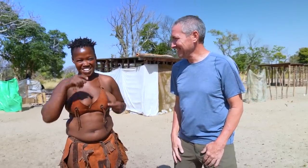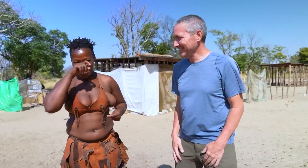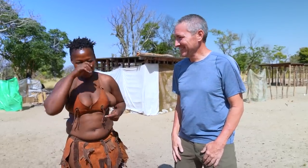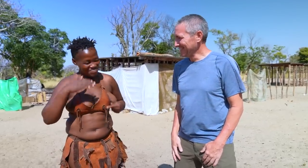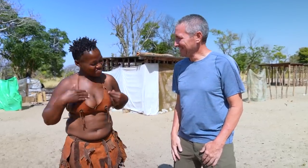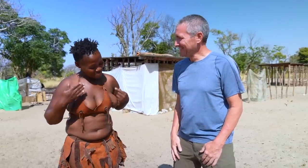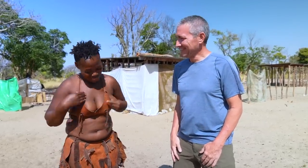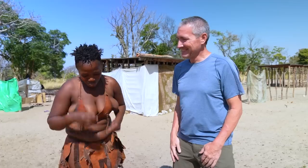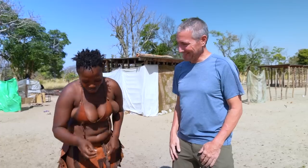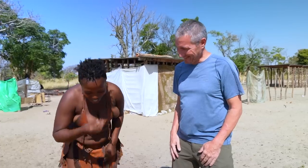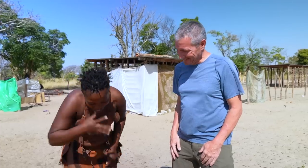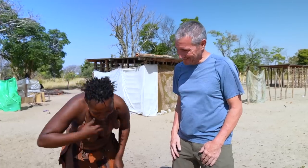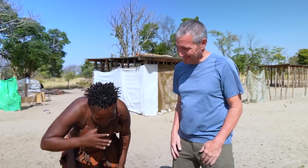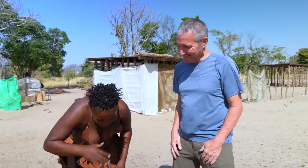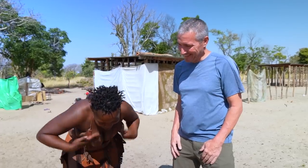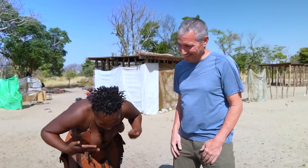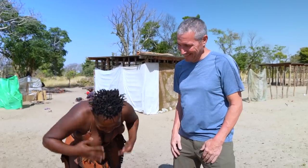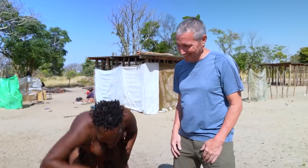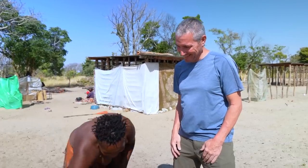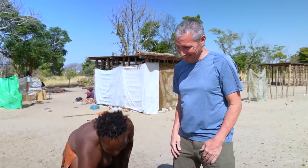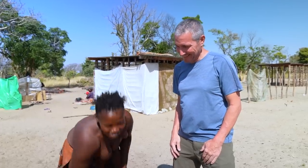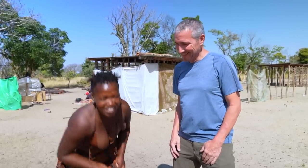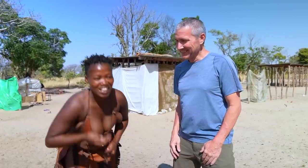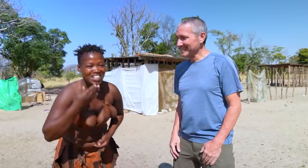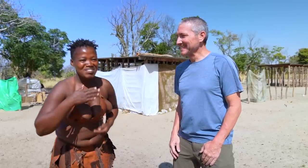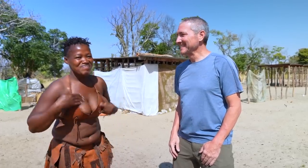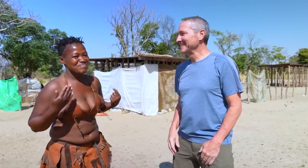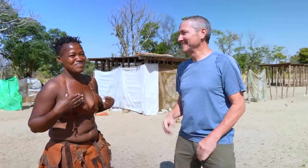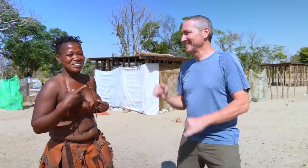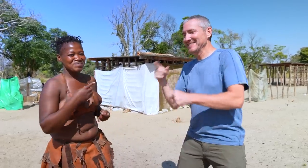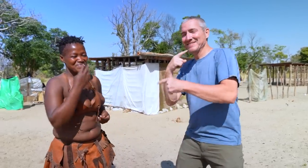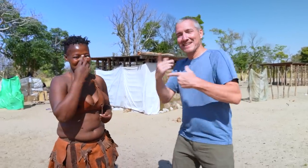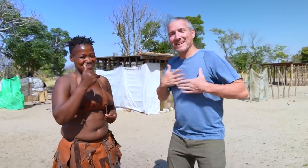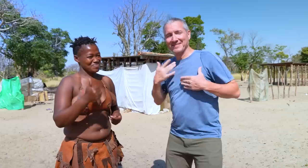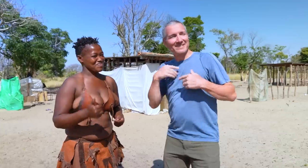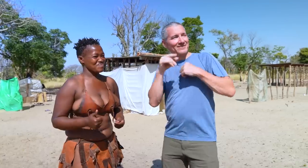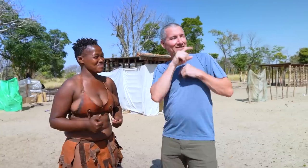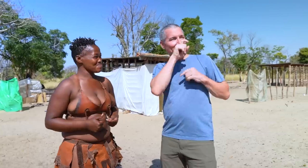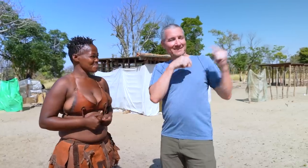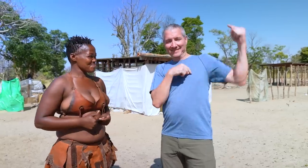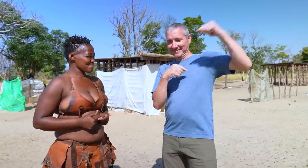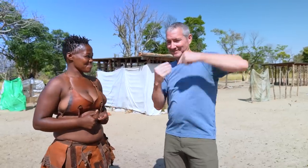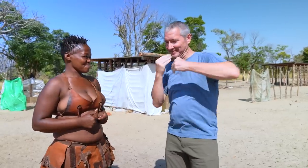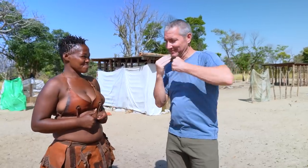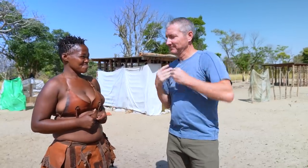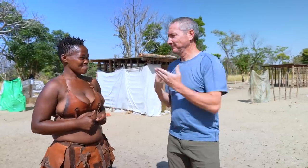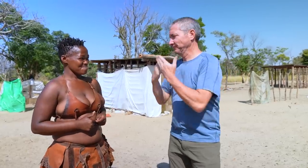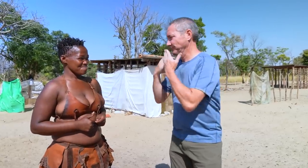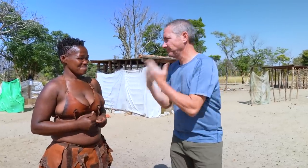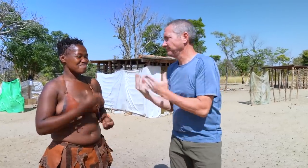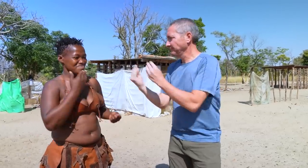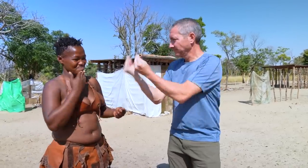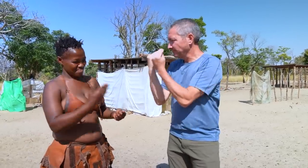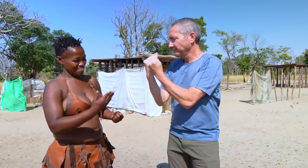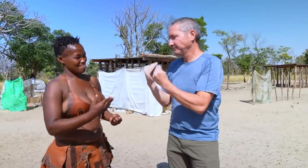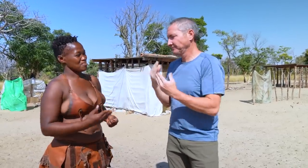foreigners enjoy our native foods. Yes, she’s happy I came here as a foreigner. Thank you for educating me, it was an honor.